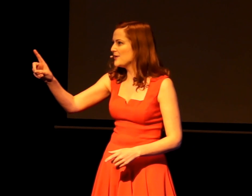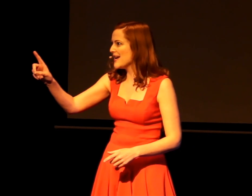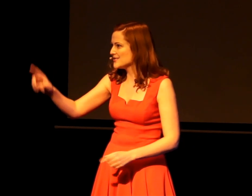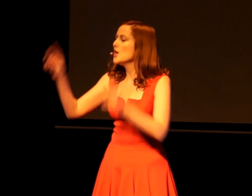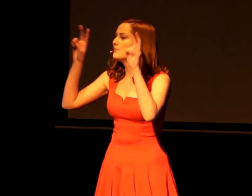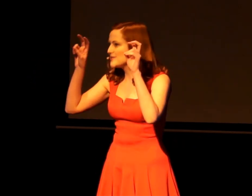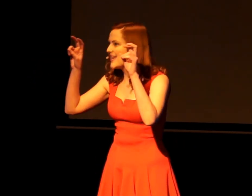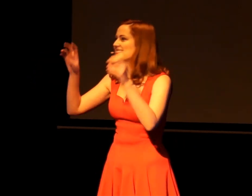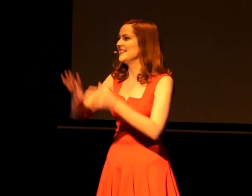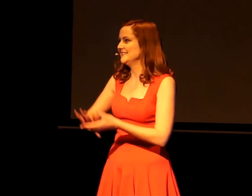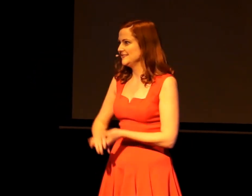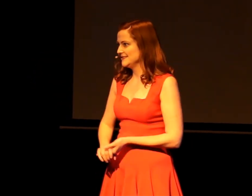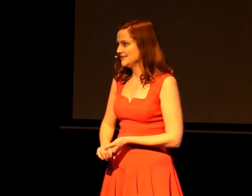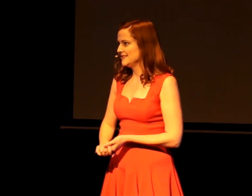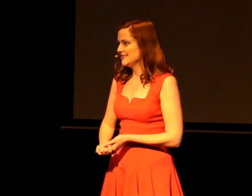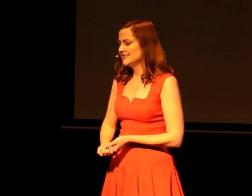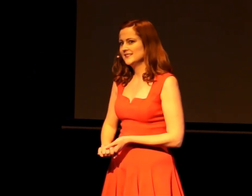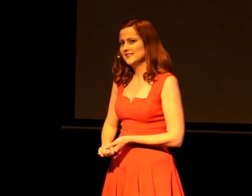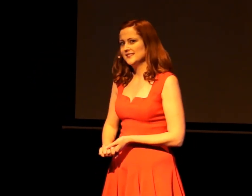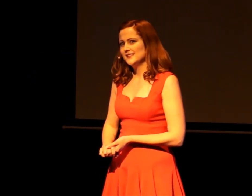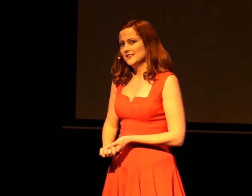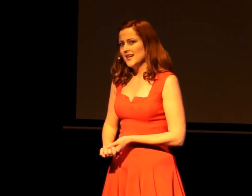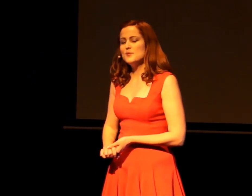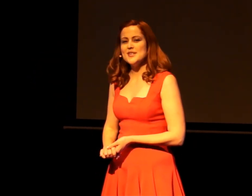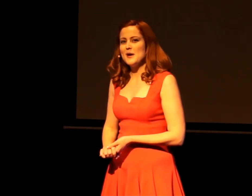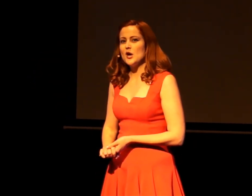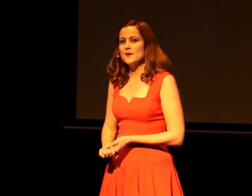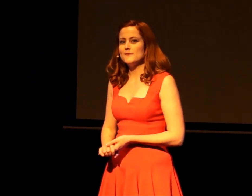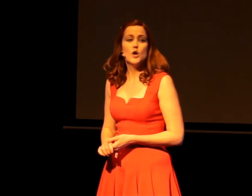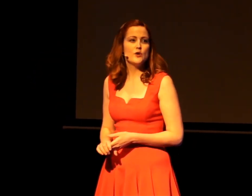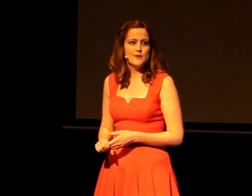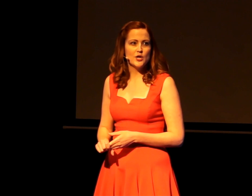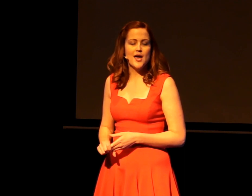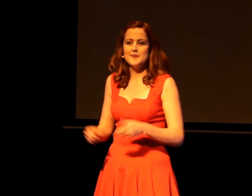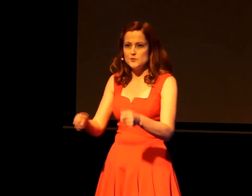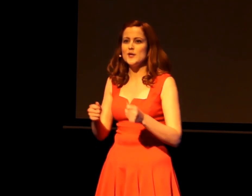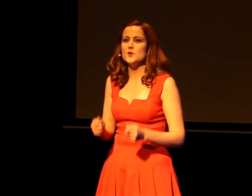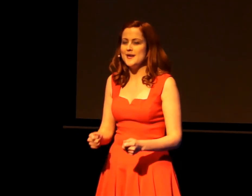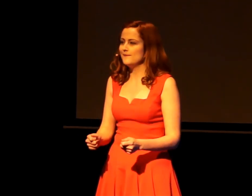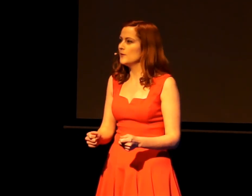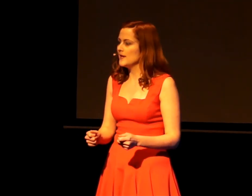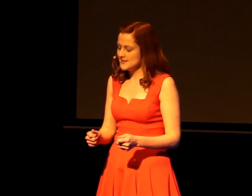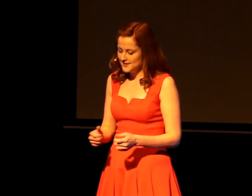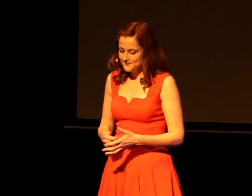'brus-KET-ta'. I'll put down my copy of Haruki Murakami's 1Q84